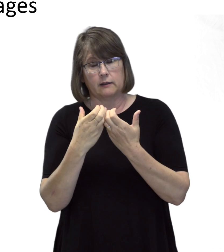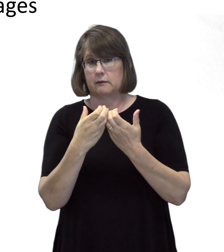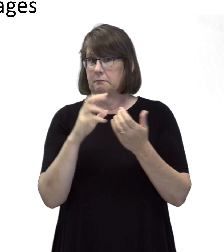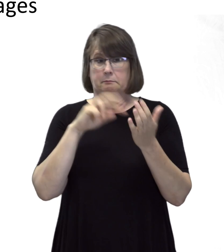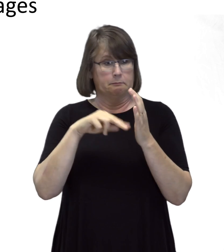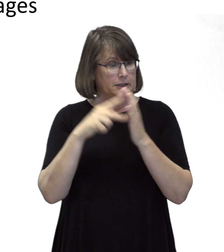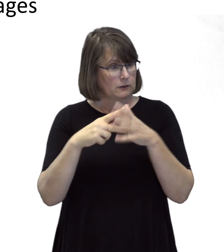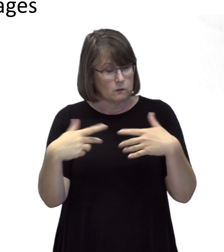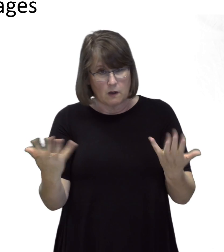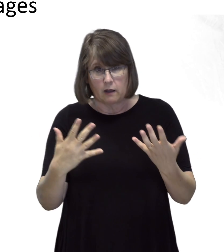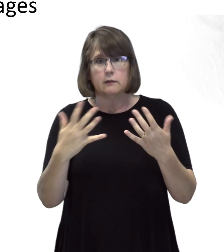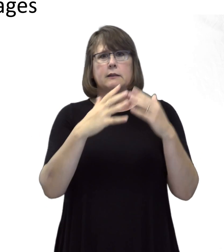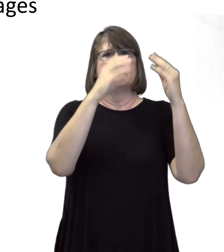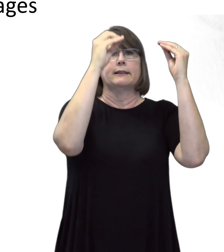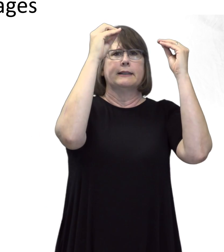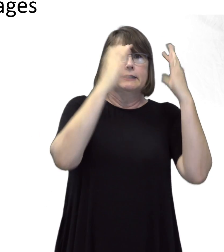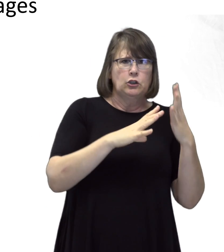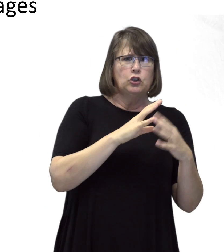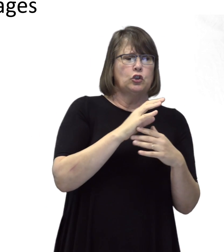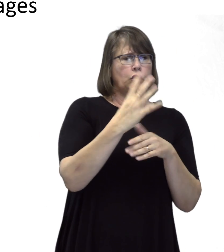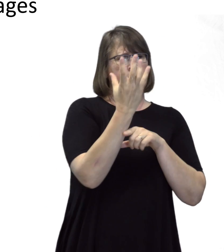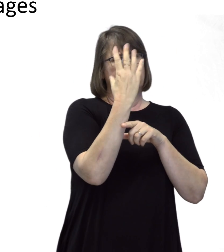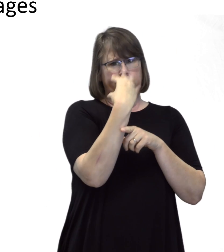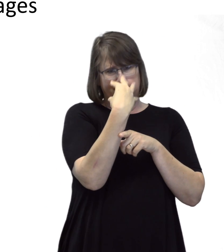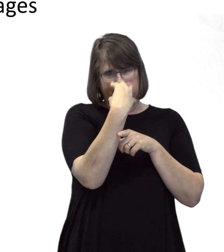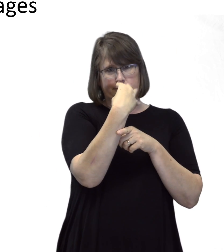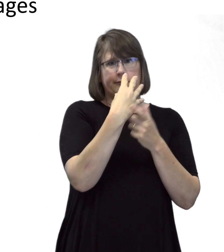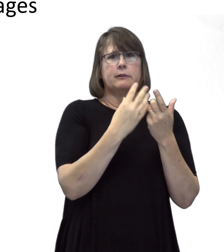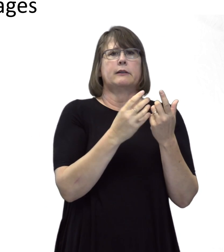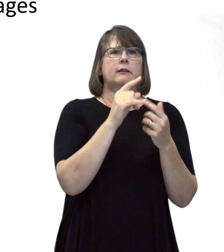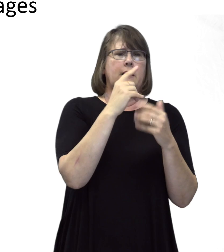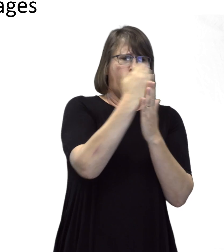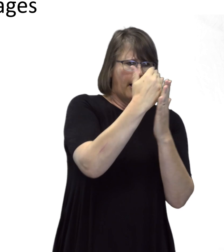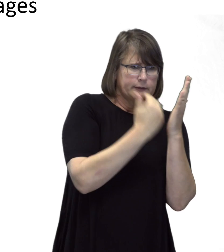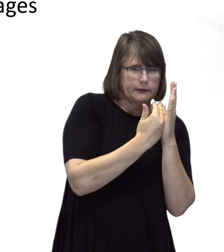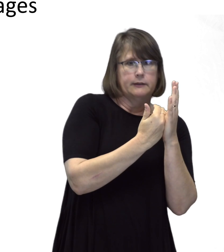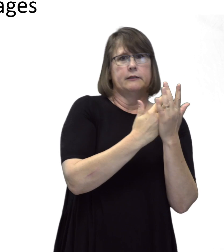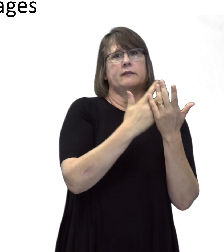This means the teacher videotapes the lesson